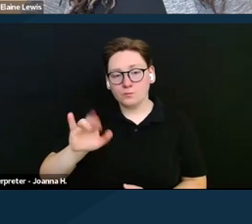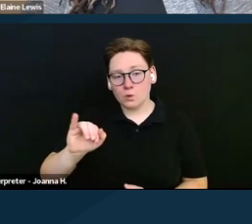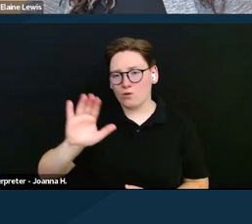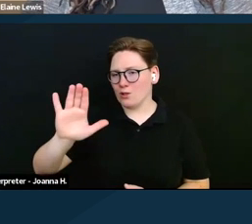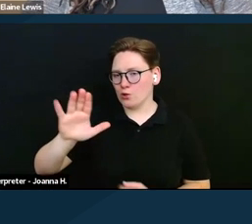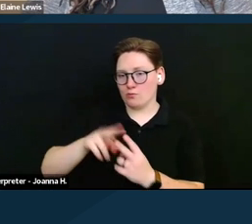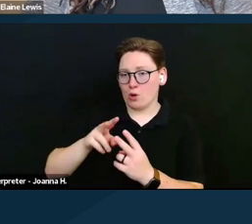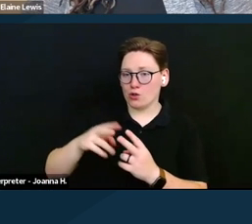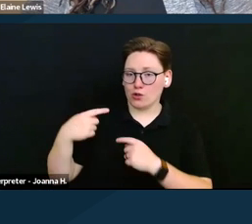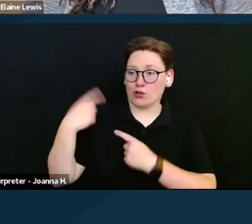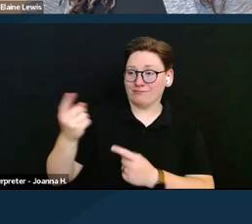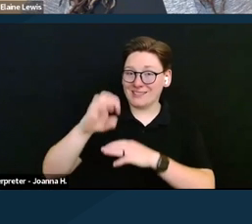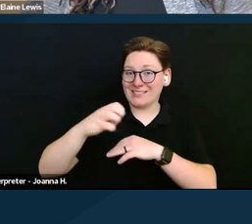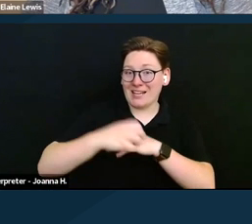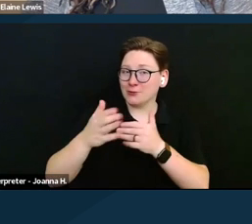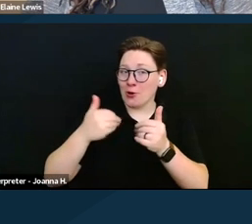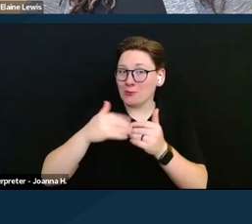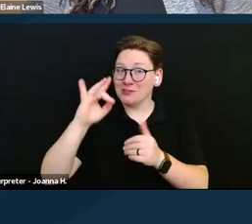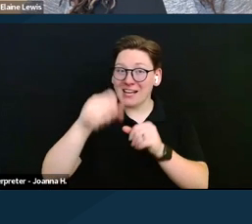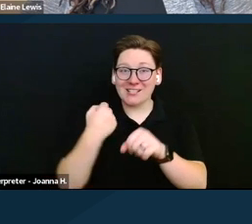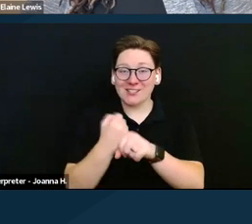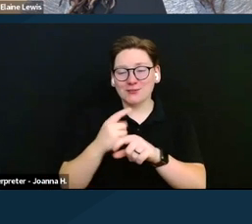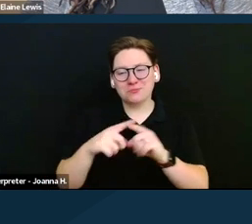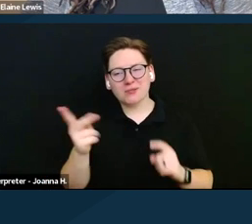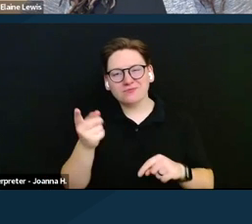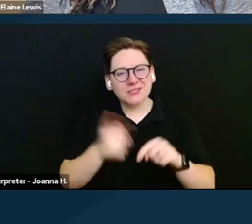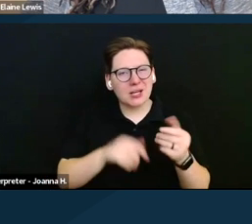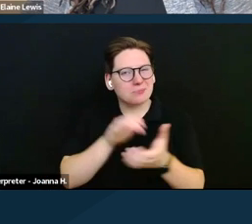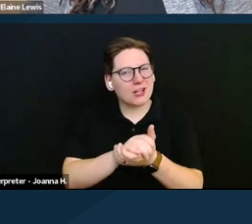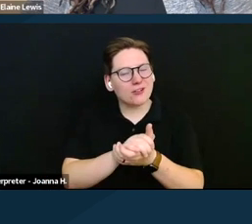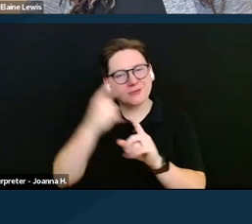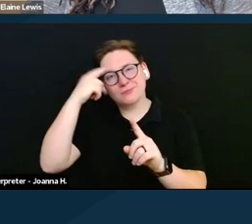for almost eight years, but cannot marry because of SSA marriage penalties.